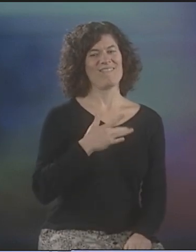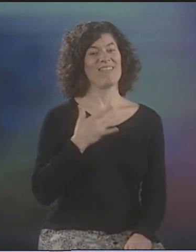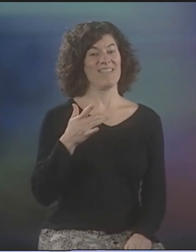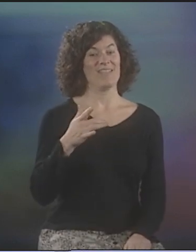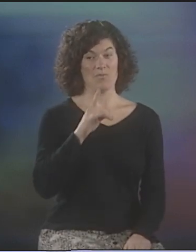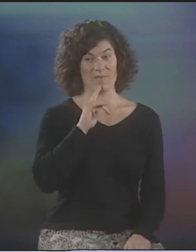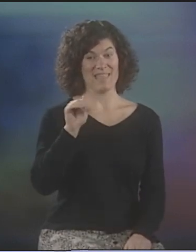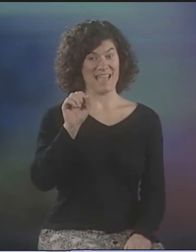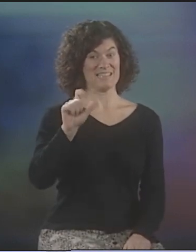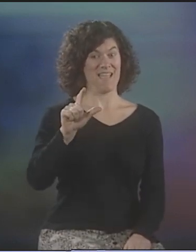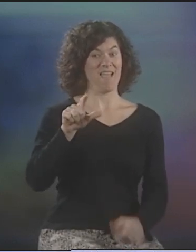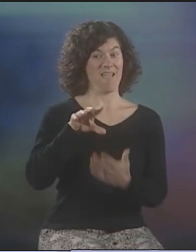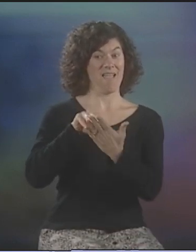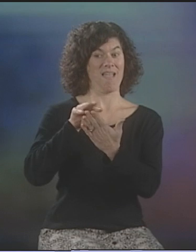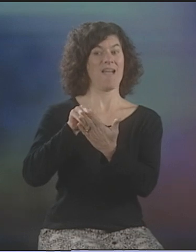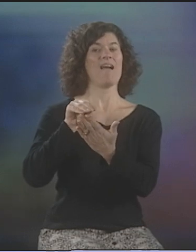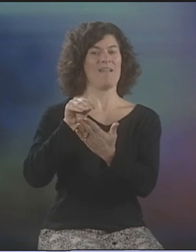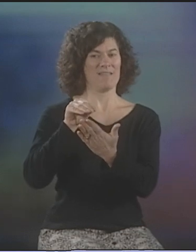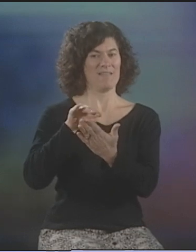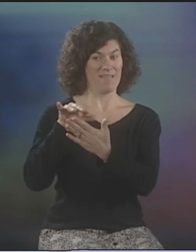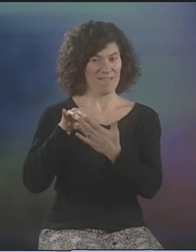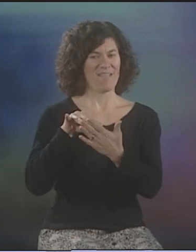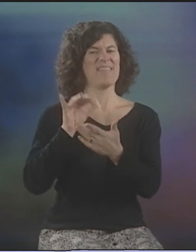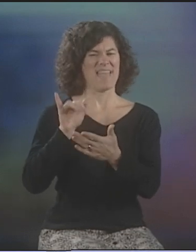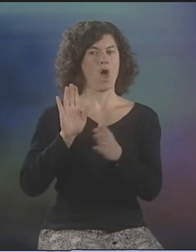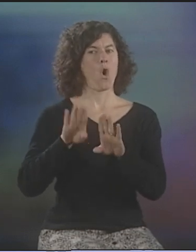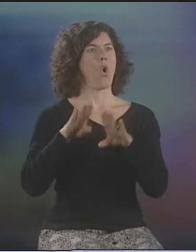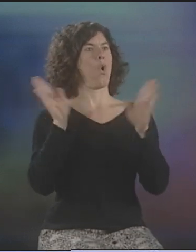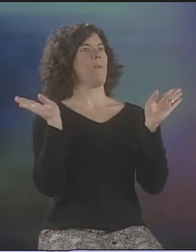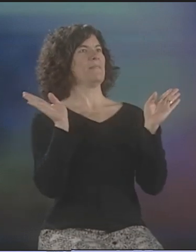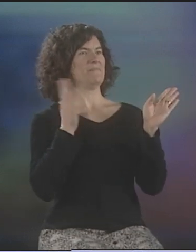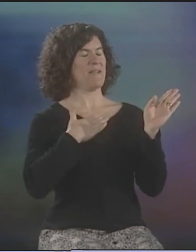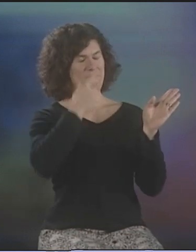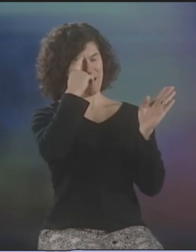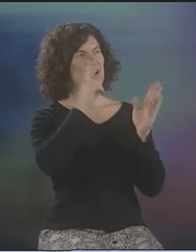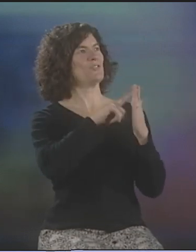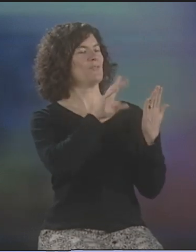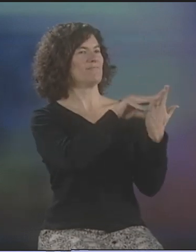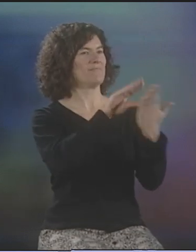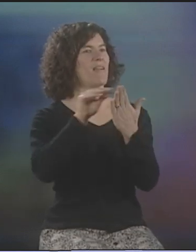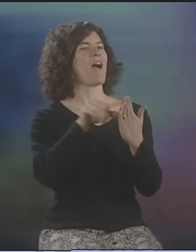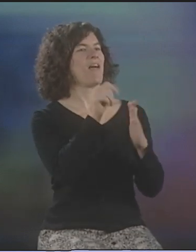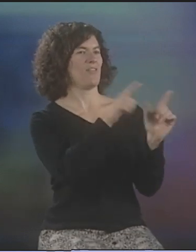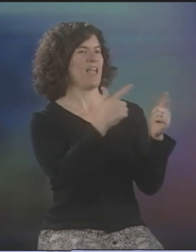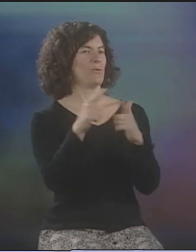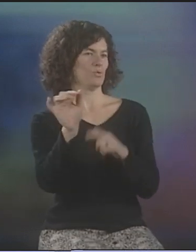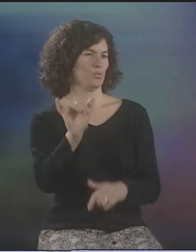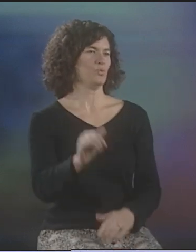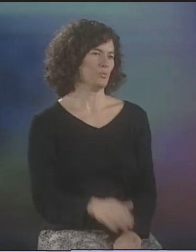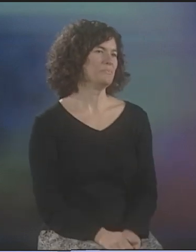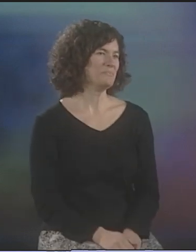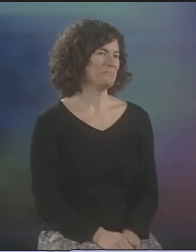I THINK THAT LEARNING ASL TO THE EXTENT I DID OPENED MY MIND, MY BRAIN TO BE ABLE TO LEARN OTHER LANGUAGES AS WELL.